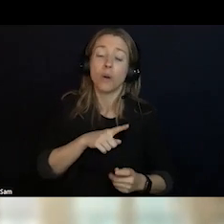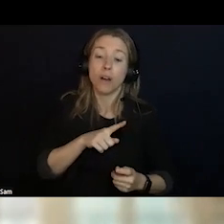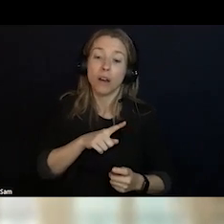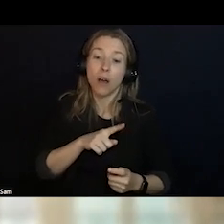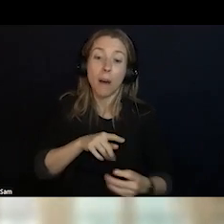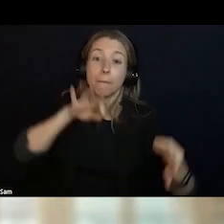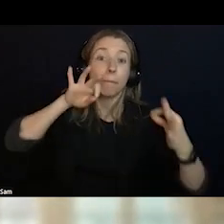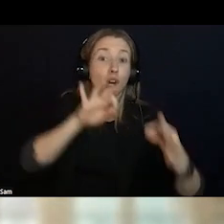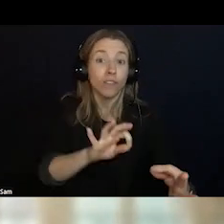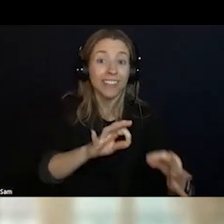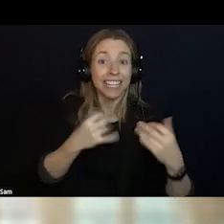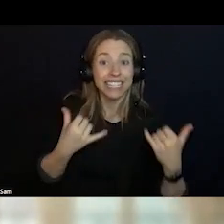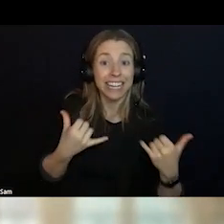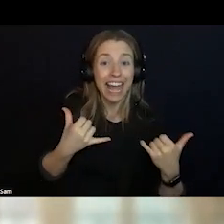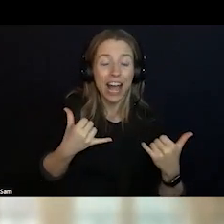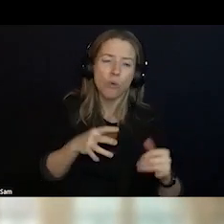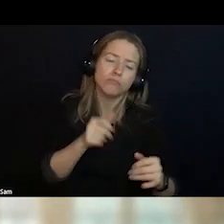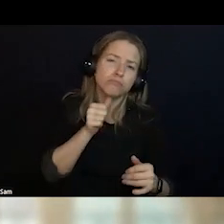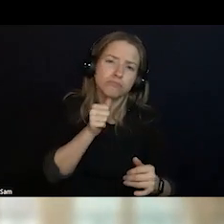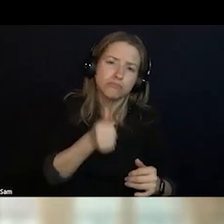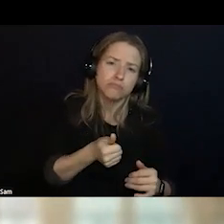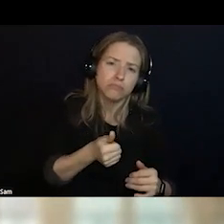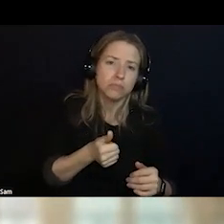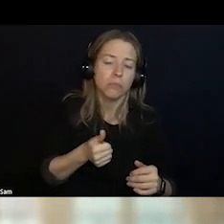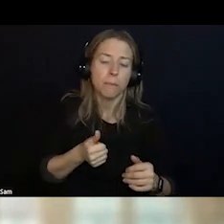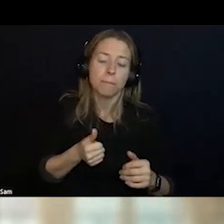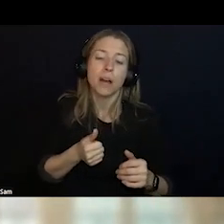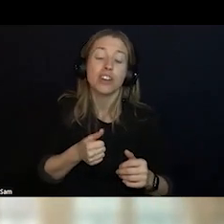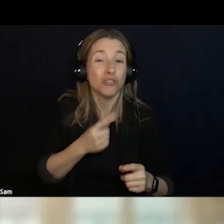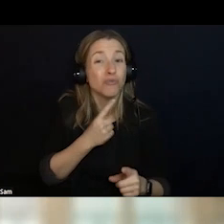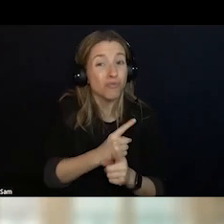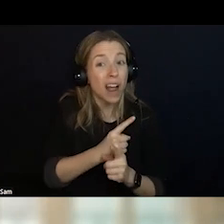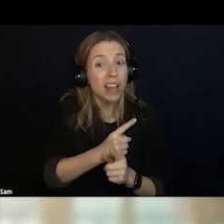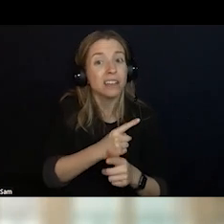THAT IS CORRECT. WE BRING SOMEBODY IN WHEN THEY KNOCK ON THE DOOR.